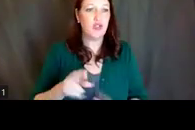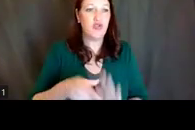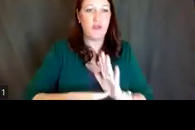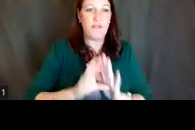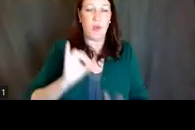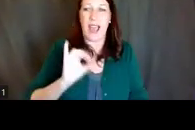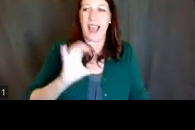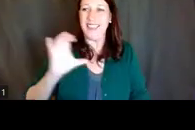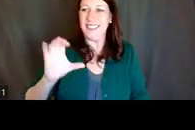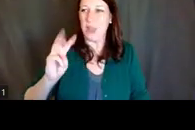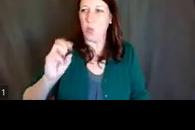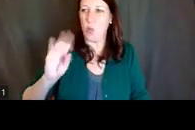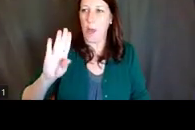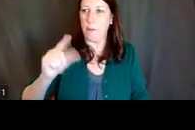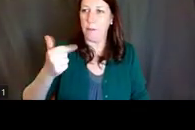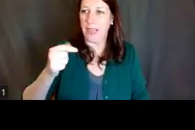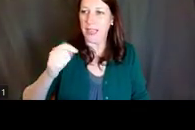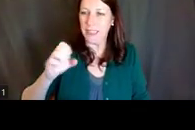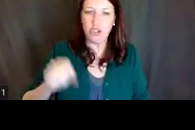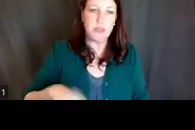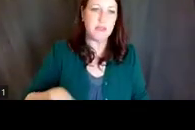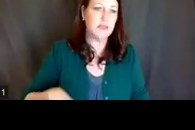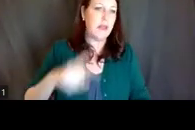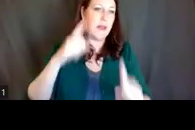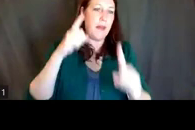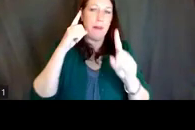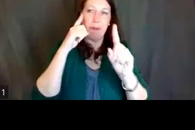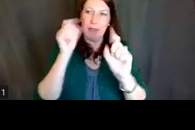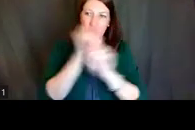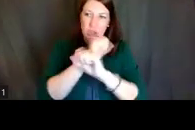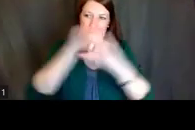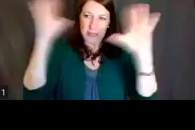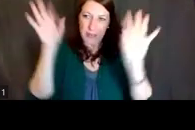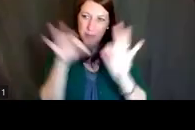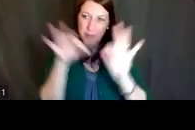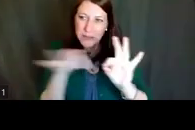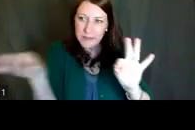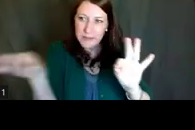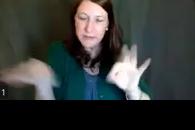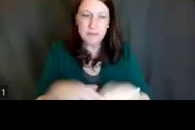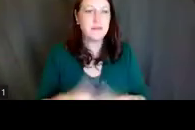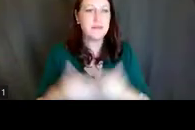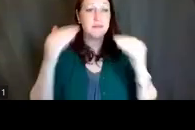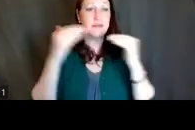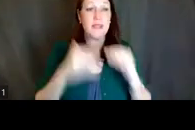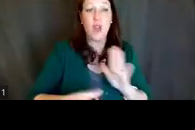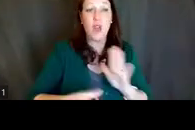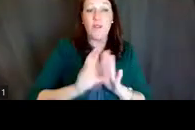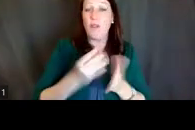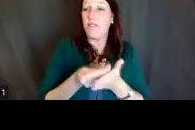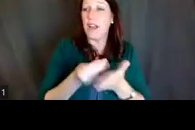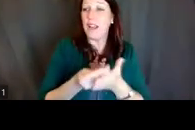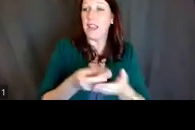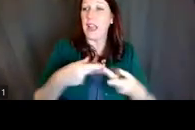mission statements and also research priorities. Also review funding opportunity announcements. You can find those on Grants.gov,